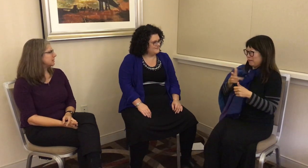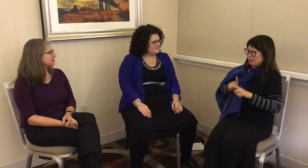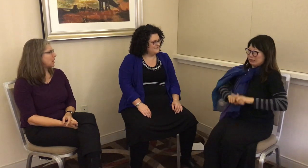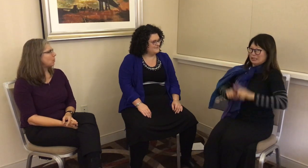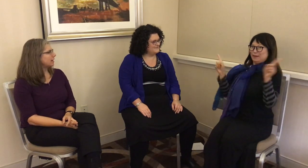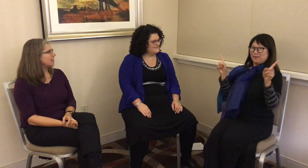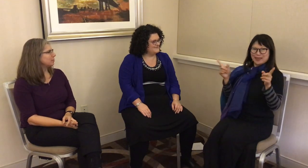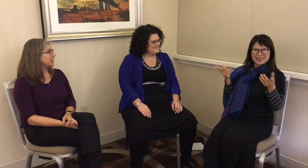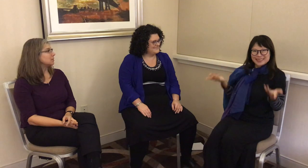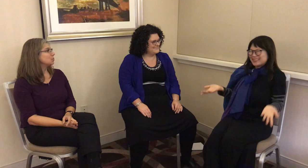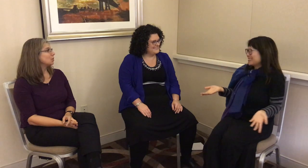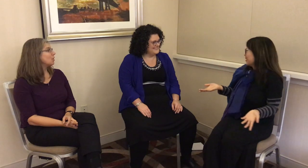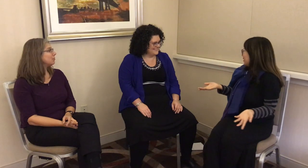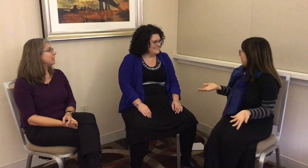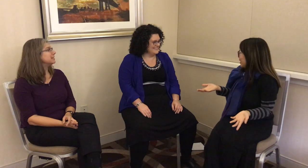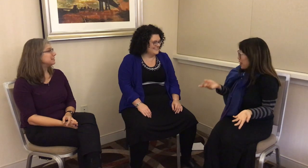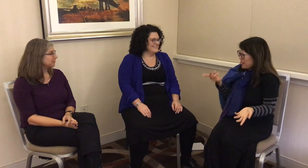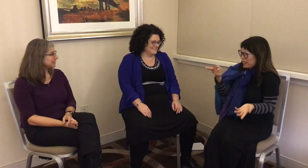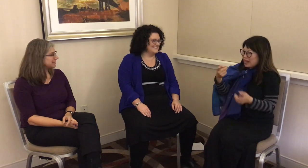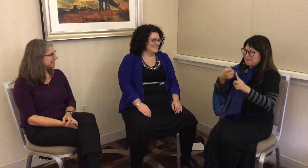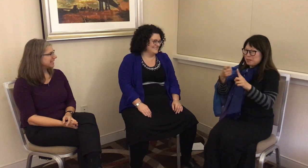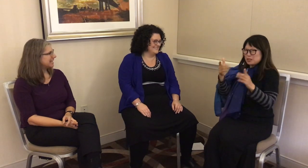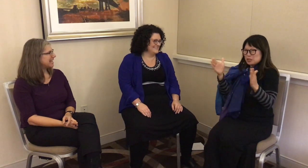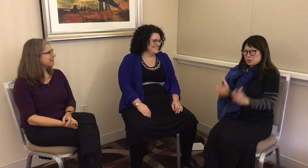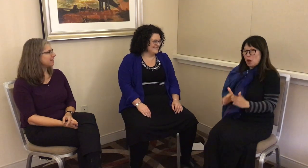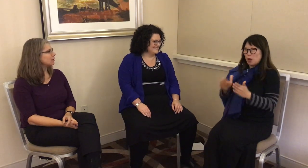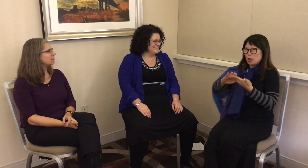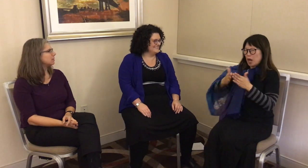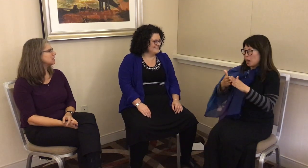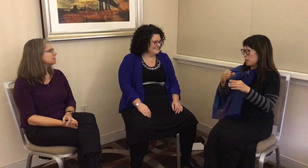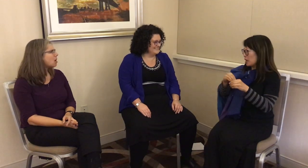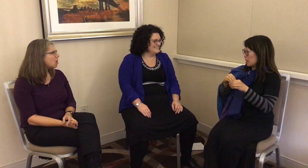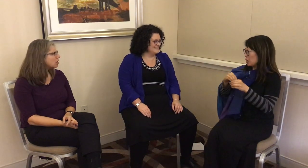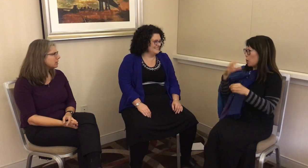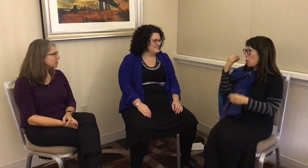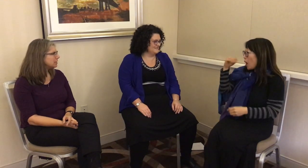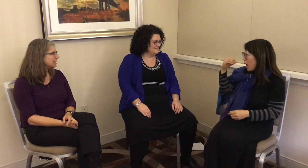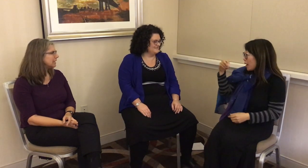about one another because we’re all very different. They’re from a small community